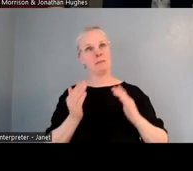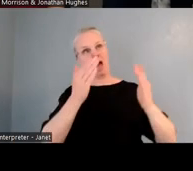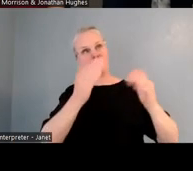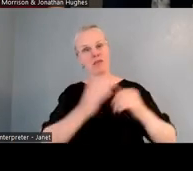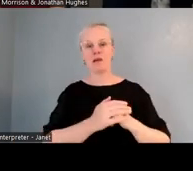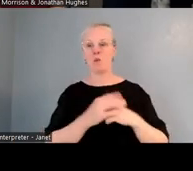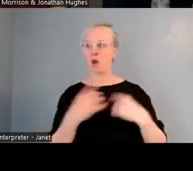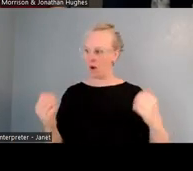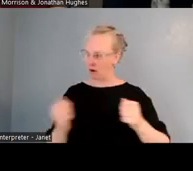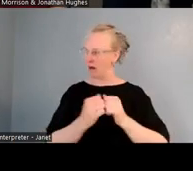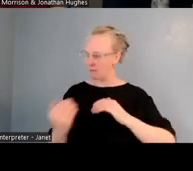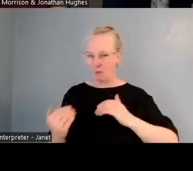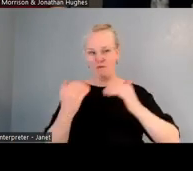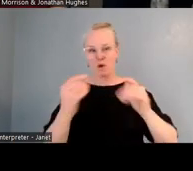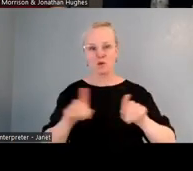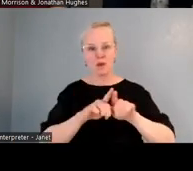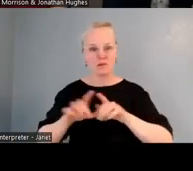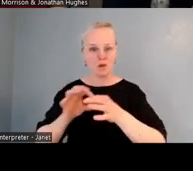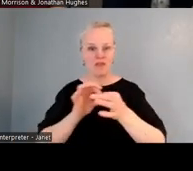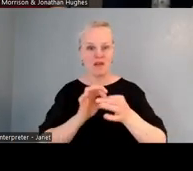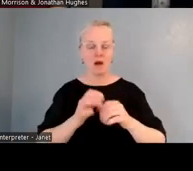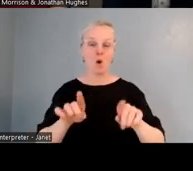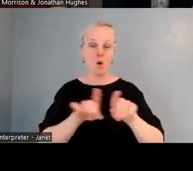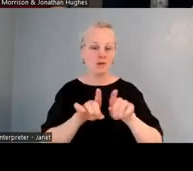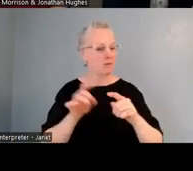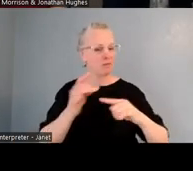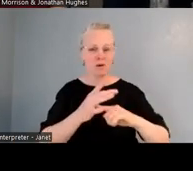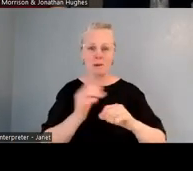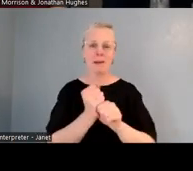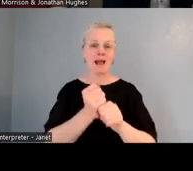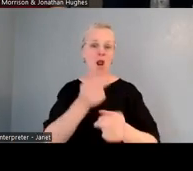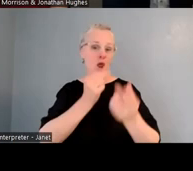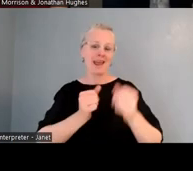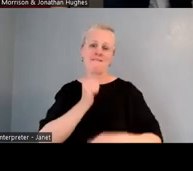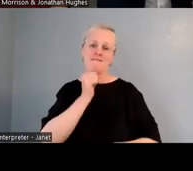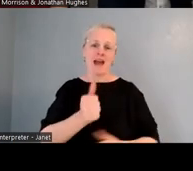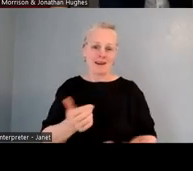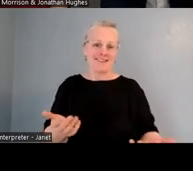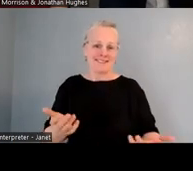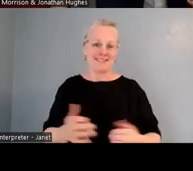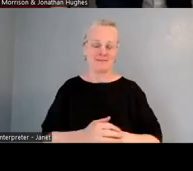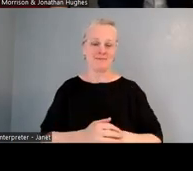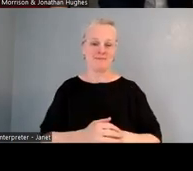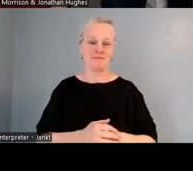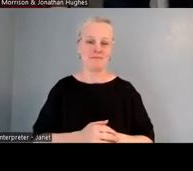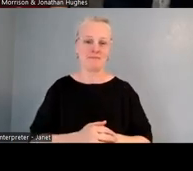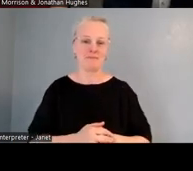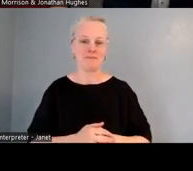And one of the unique things: we wanna make learning fun. It was really important for us that we didn't have students in our mainstream classes,